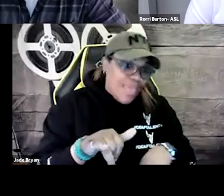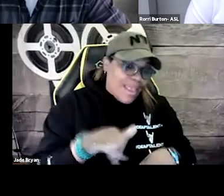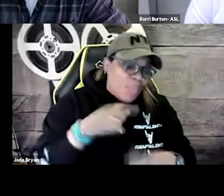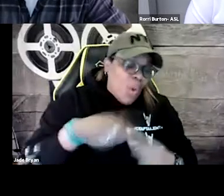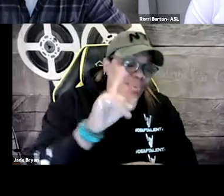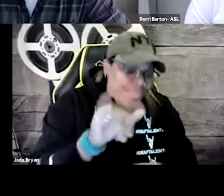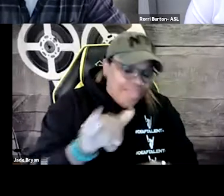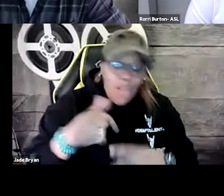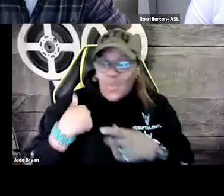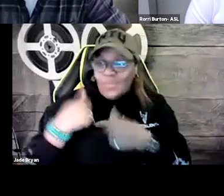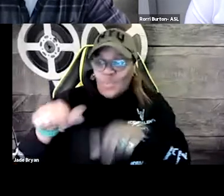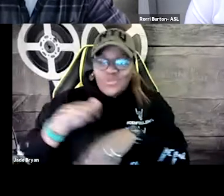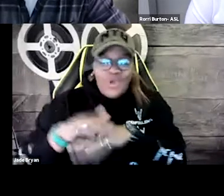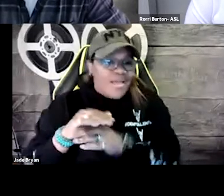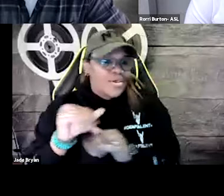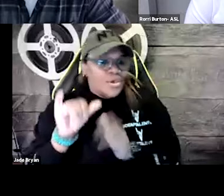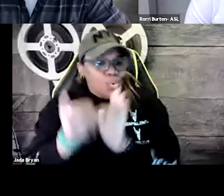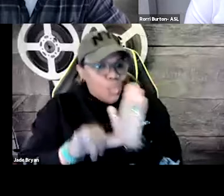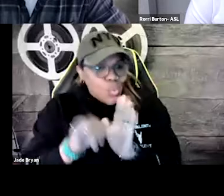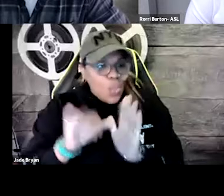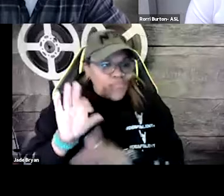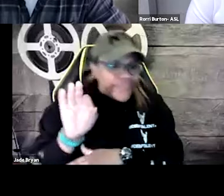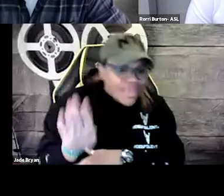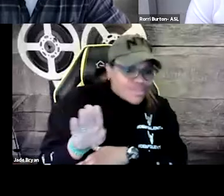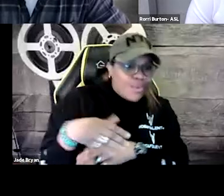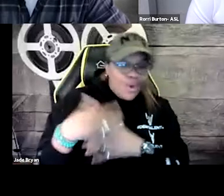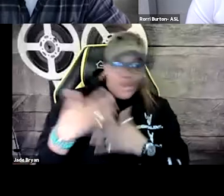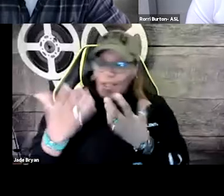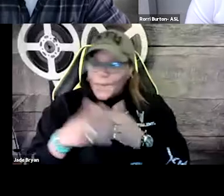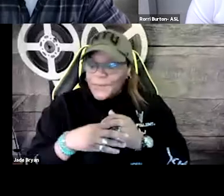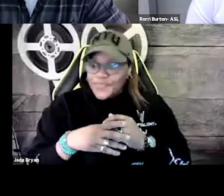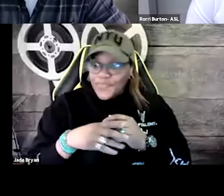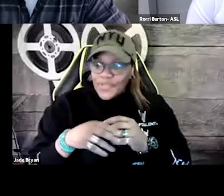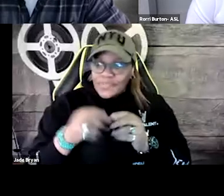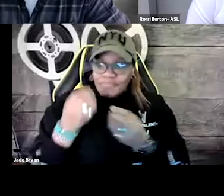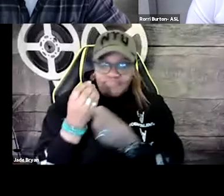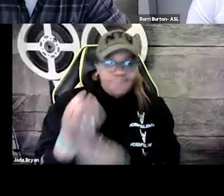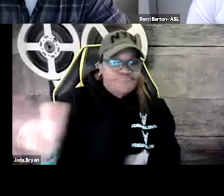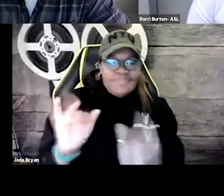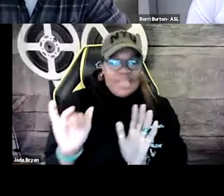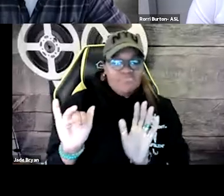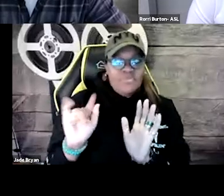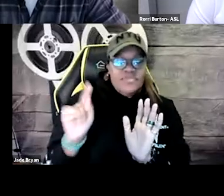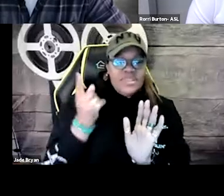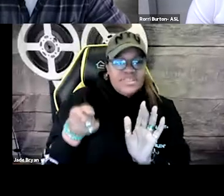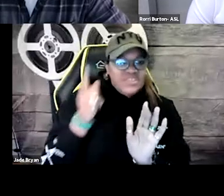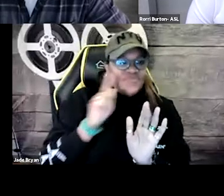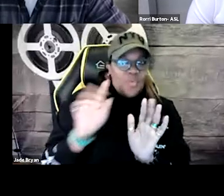But, yeah, I think if we're doing that like on YouTube, on Facebook, there's a lot of music that has captions